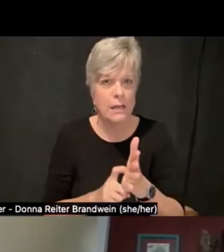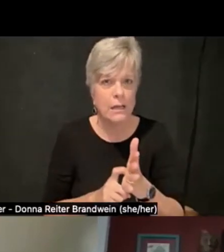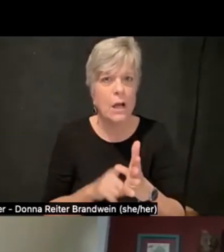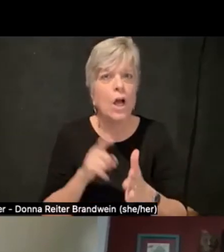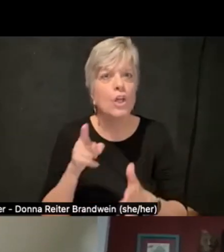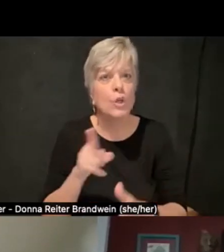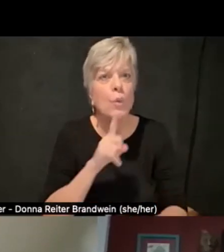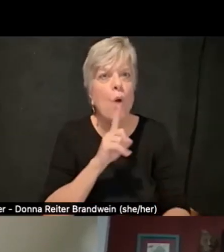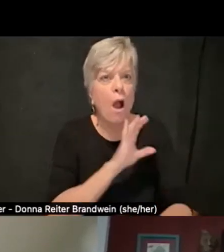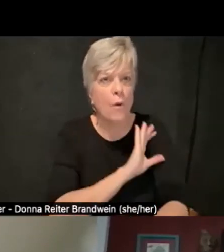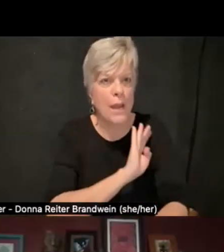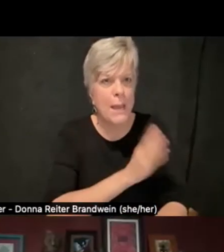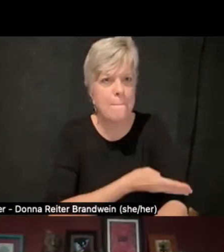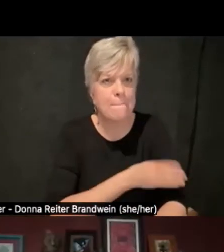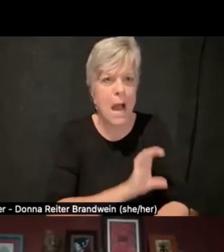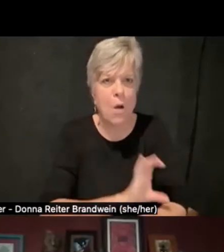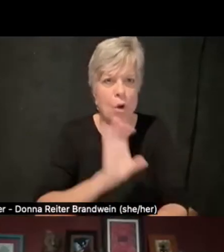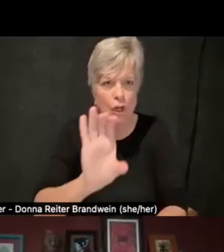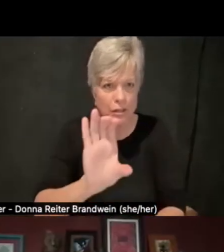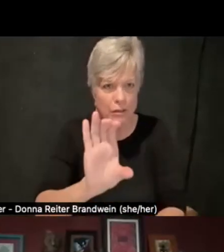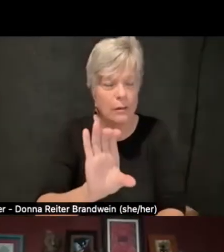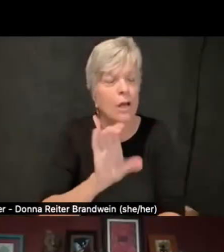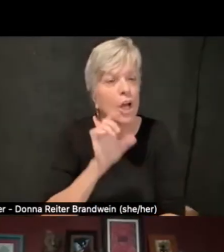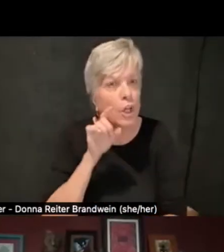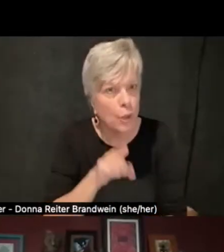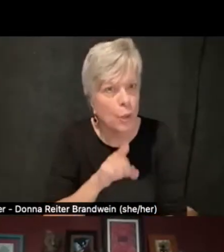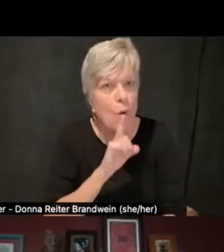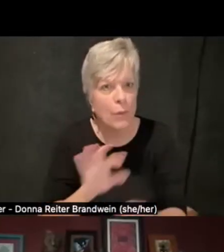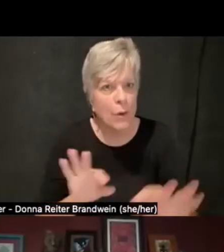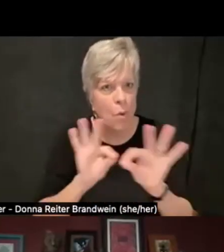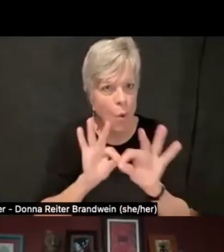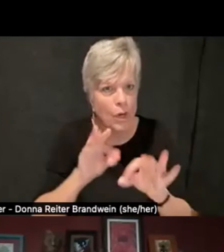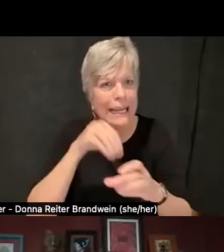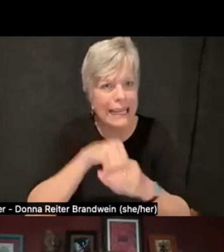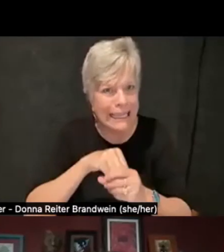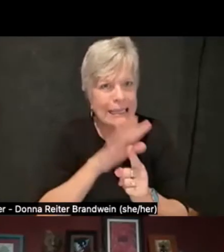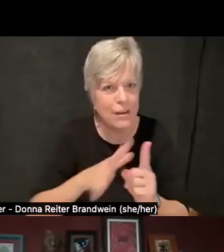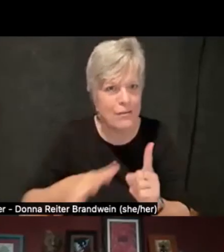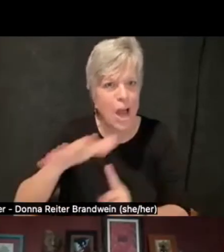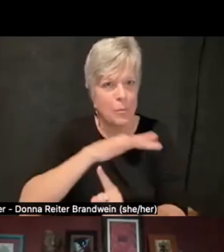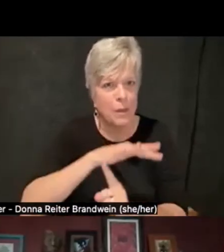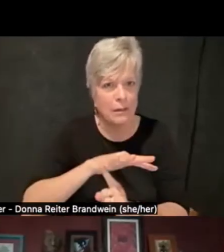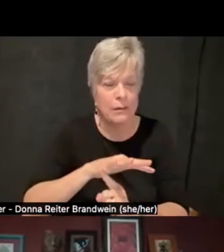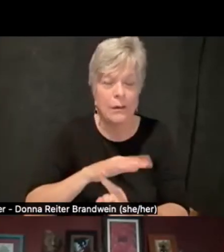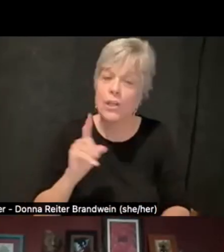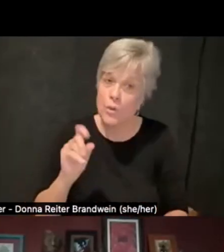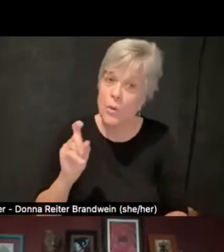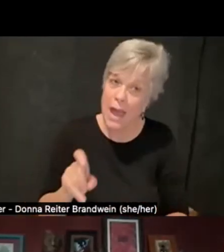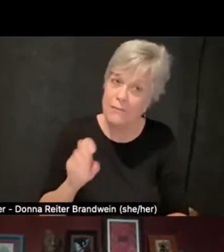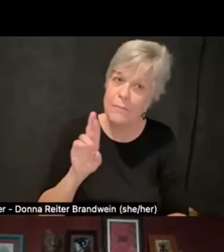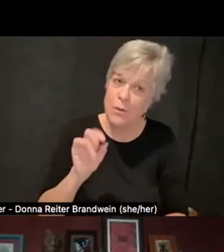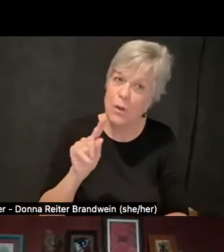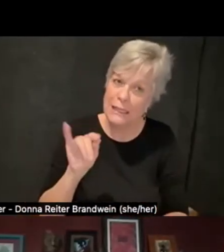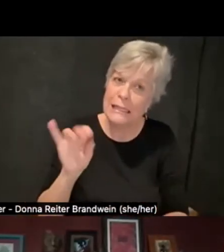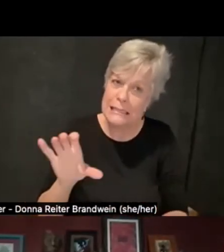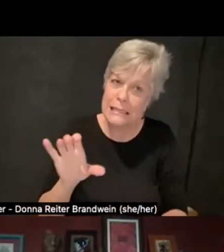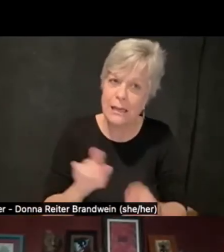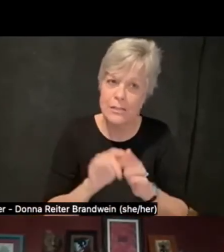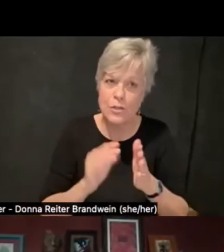and see yourself as a stakeholder in the environment. You do have to be realistic as a student that you may see a problem